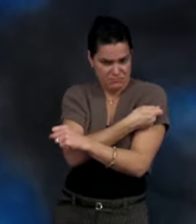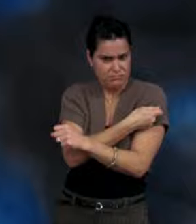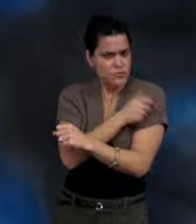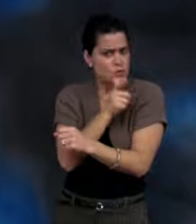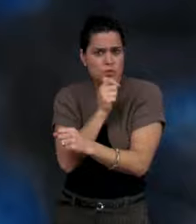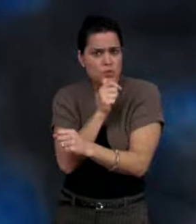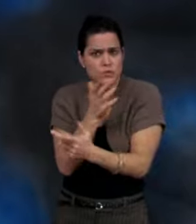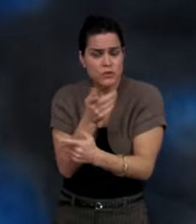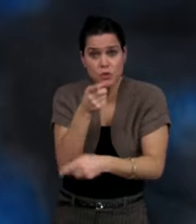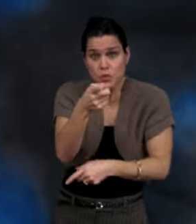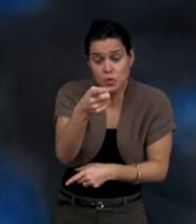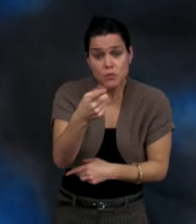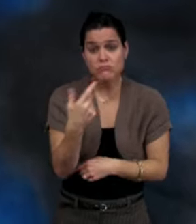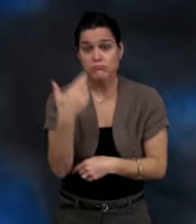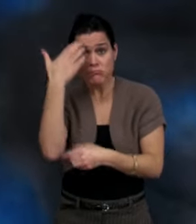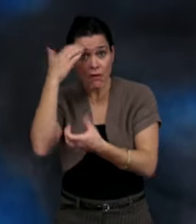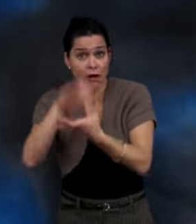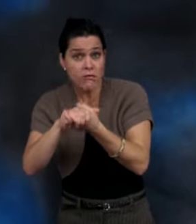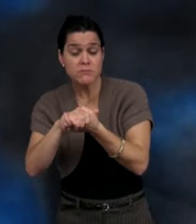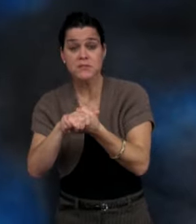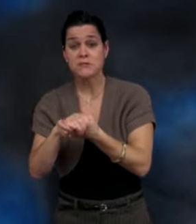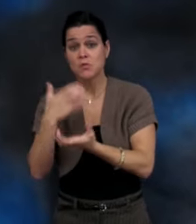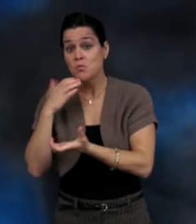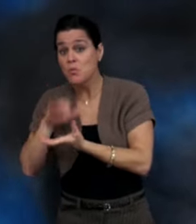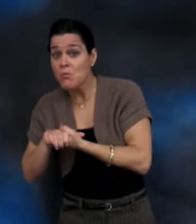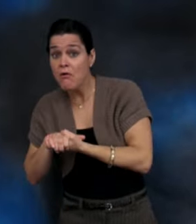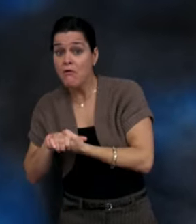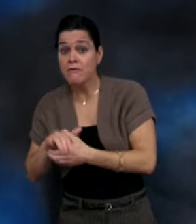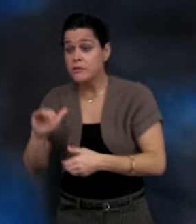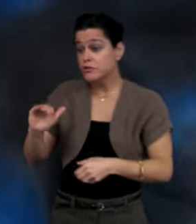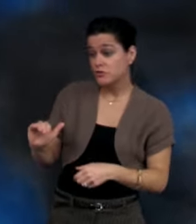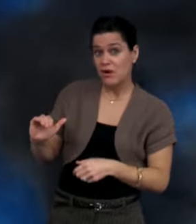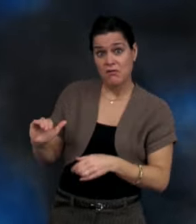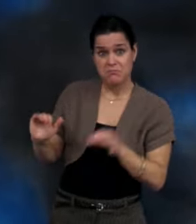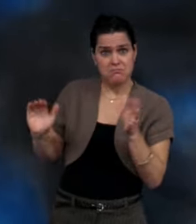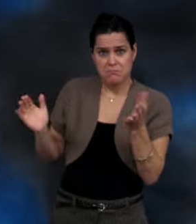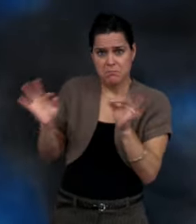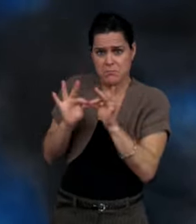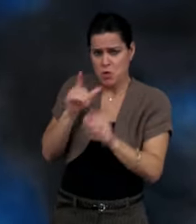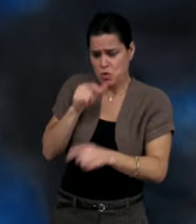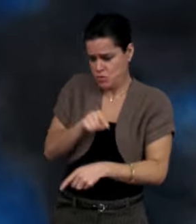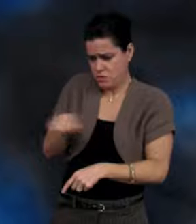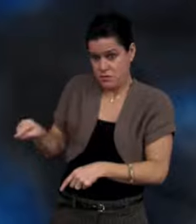Number 1: Is the person to be vaccinated sick today?